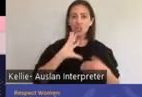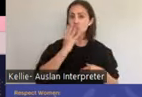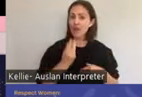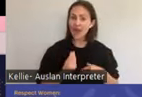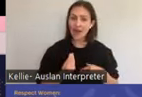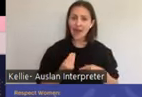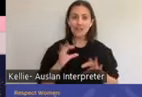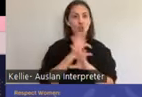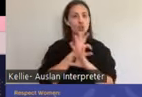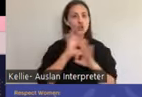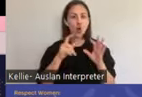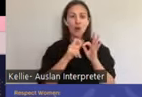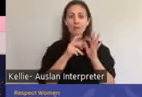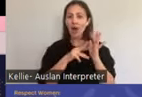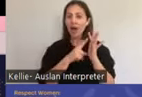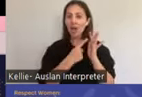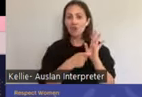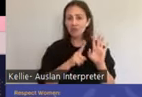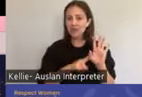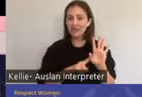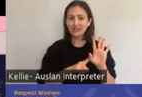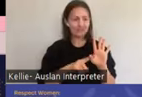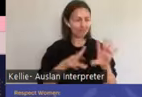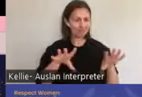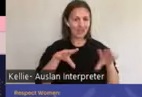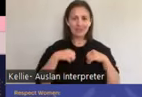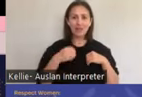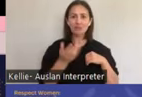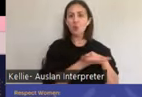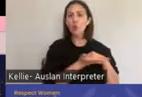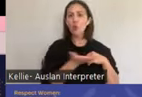gender diverse people who may access women's sexual and reproductive health services.